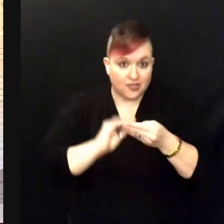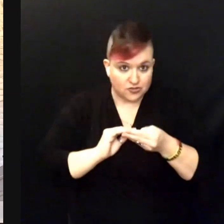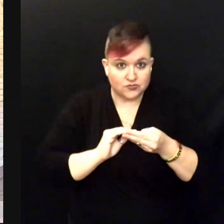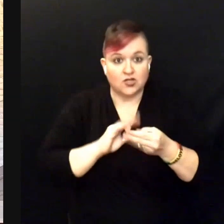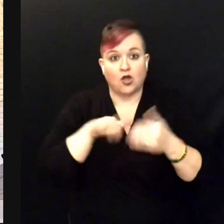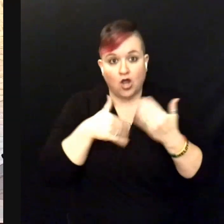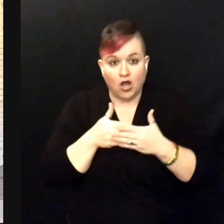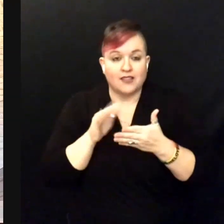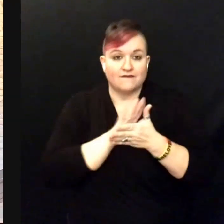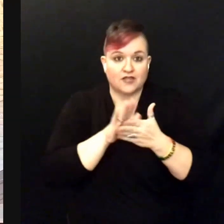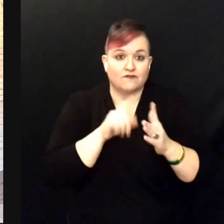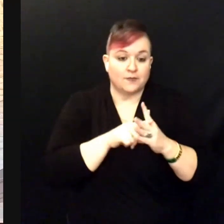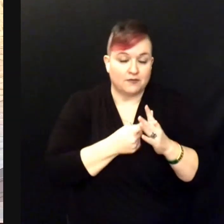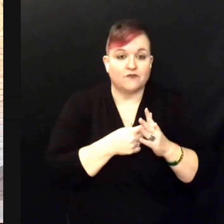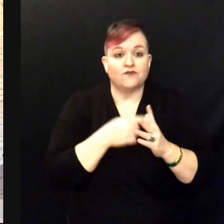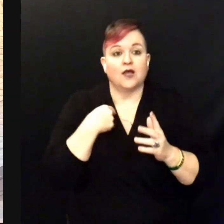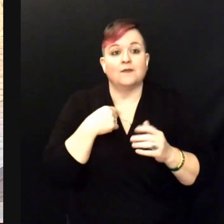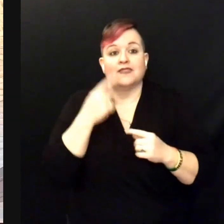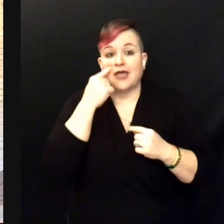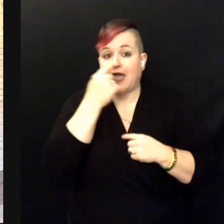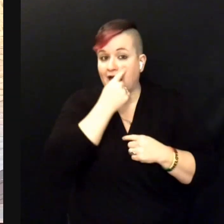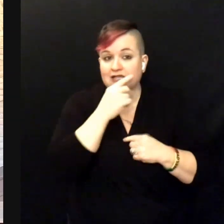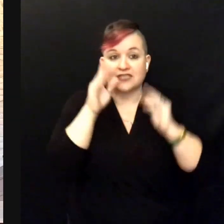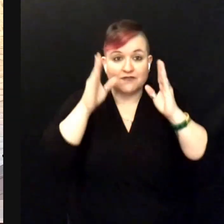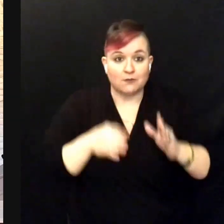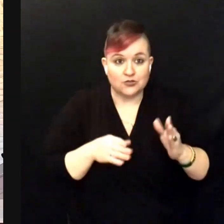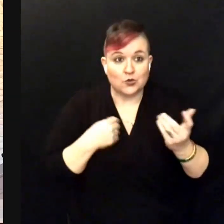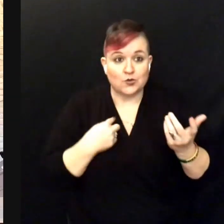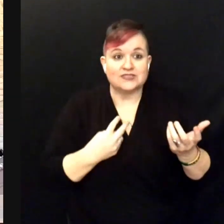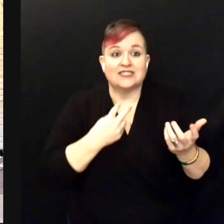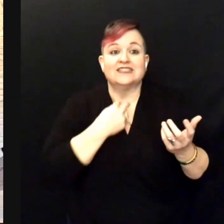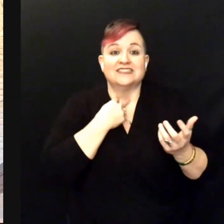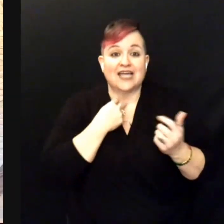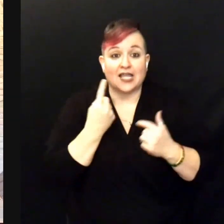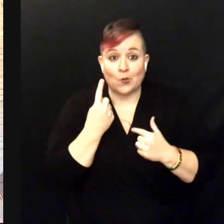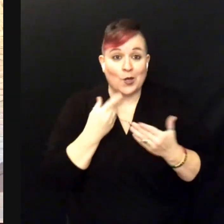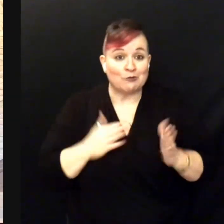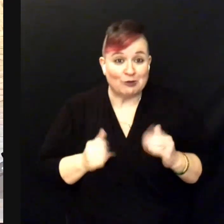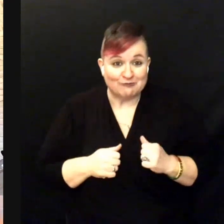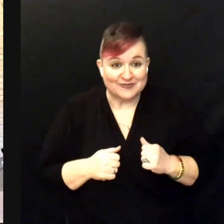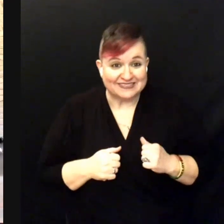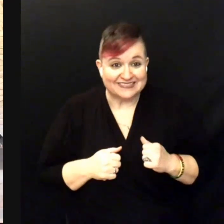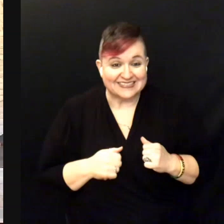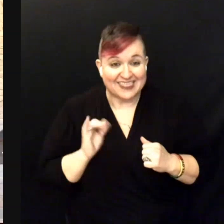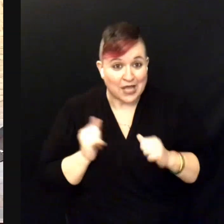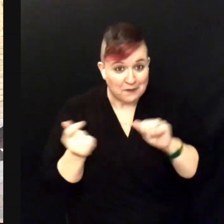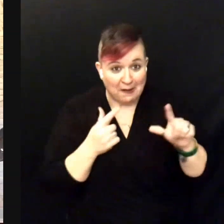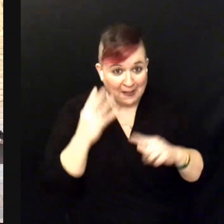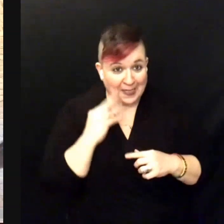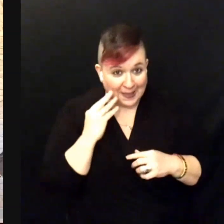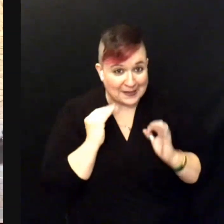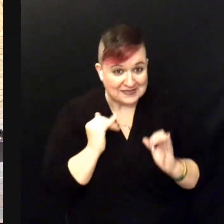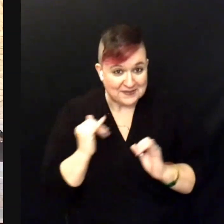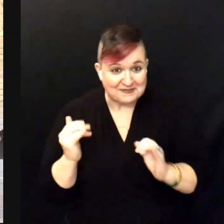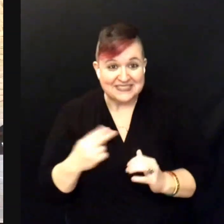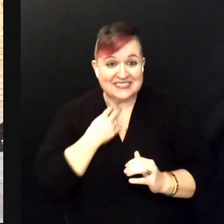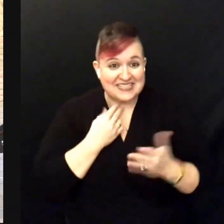from the eyes of a person who is stuck in one room which I think we can all feel like right now.